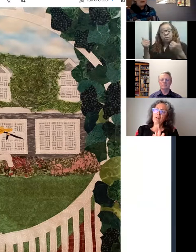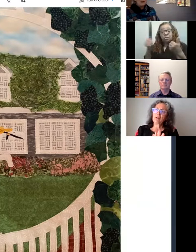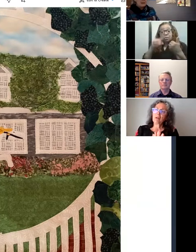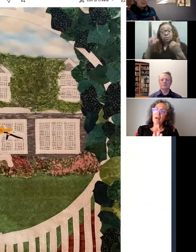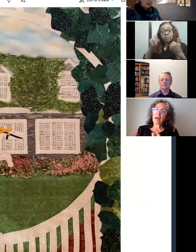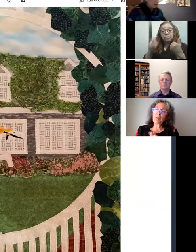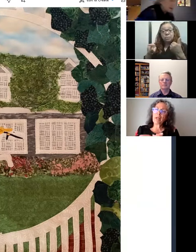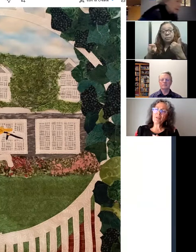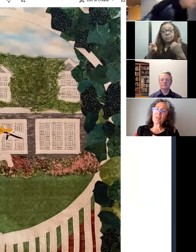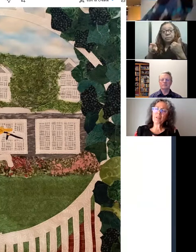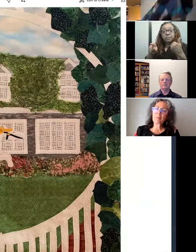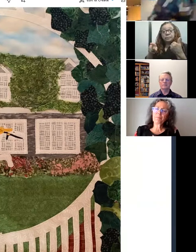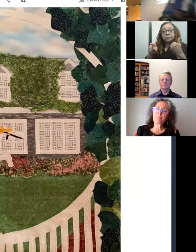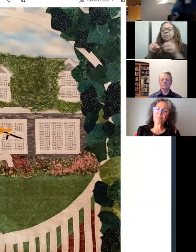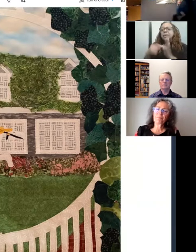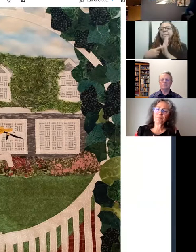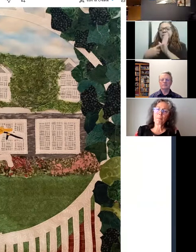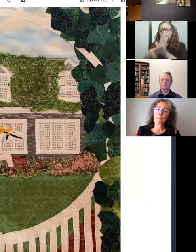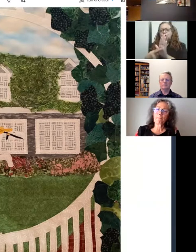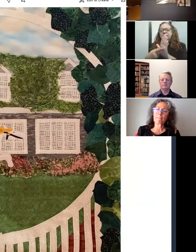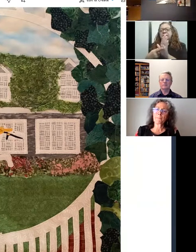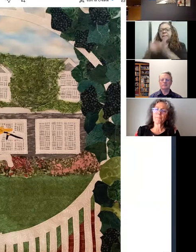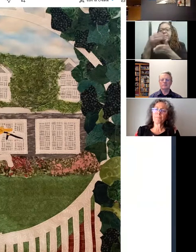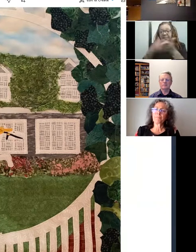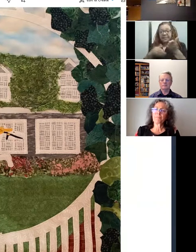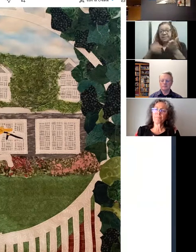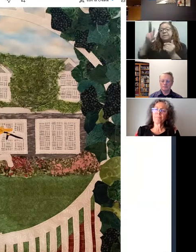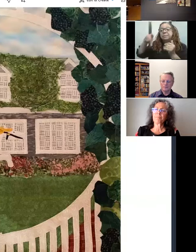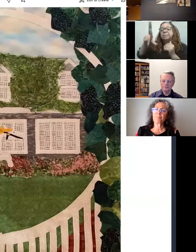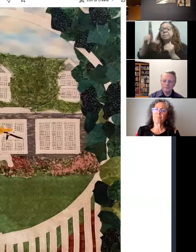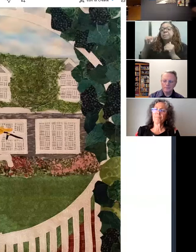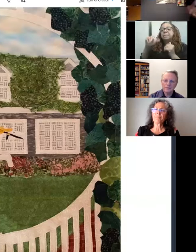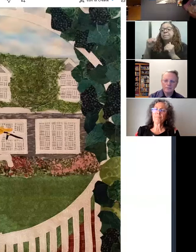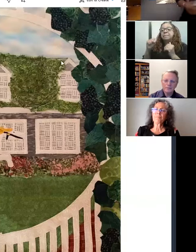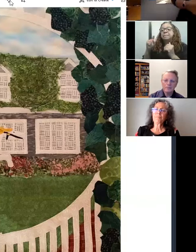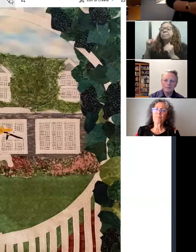It is. Actually, I'll show you a piece of the plastic. It's actually stitched